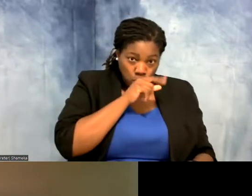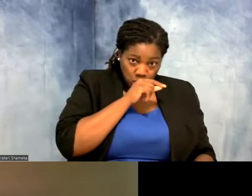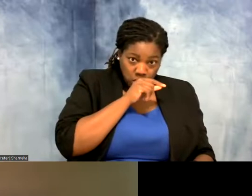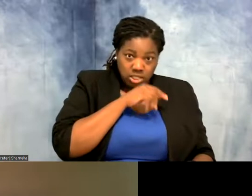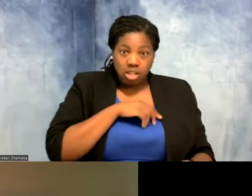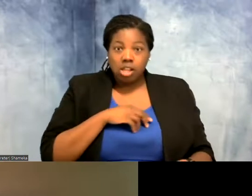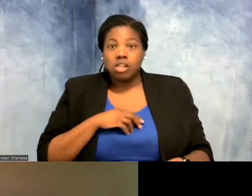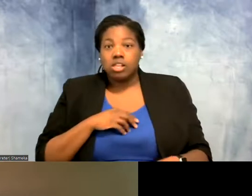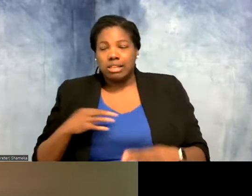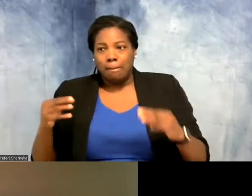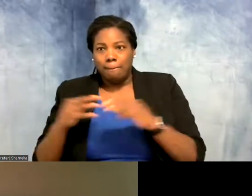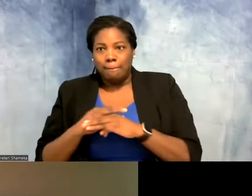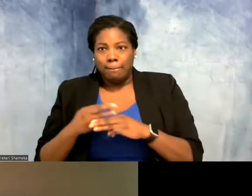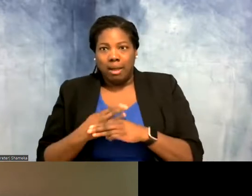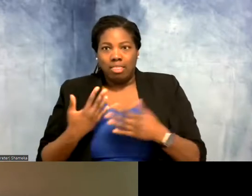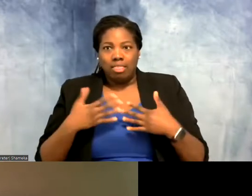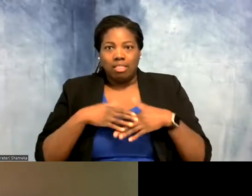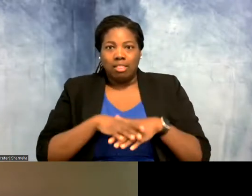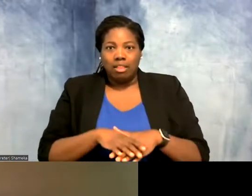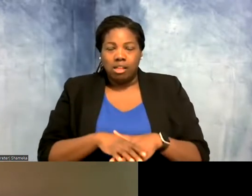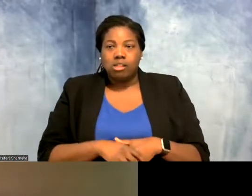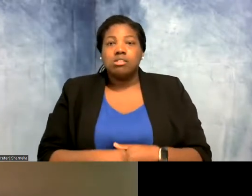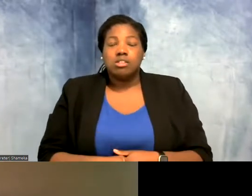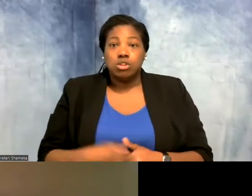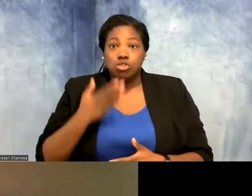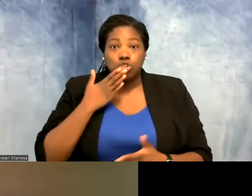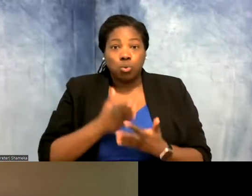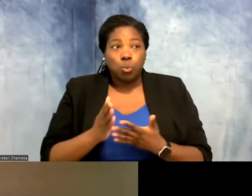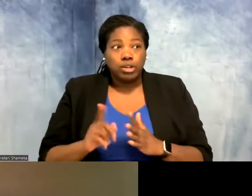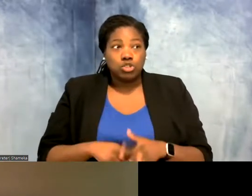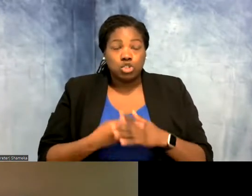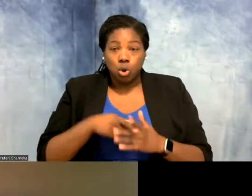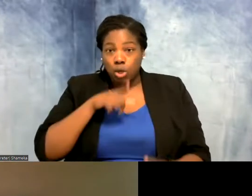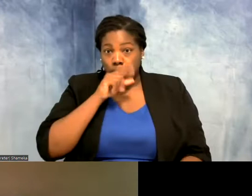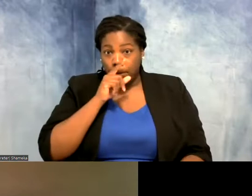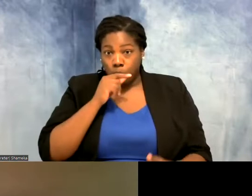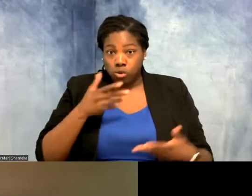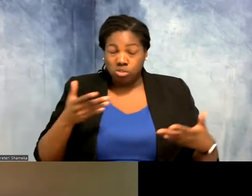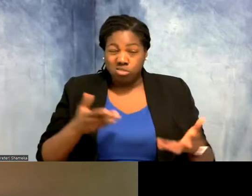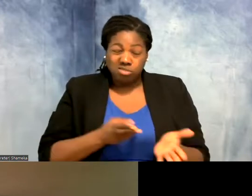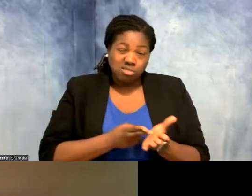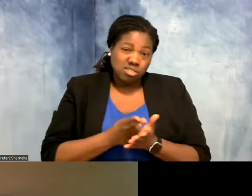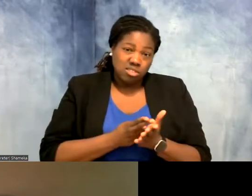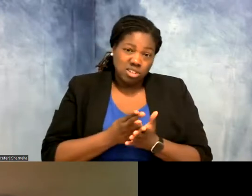the more math-type questions. So a great way to get started with birds, honestly, is just to go out